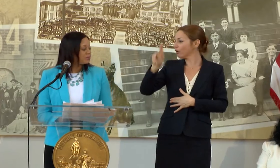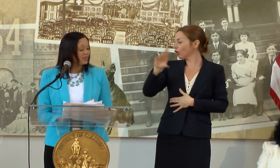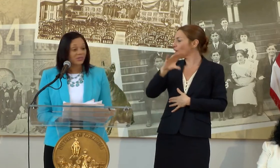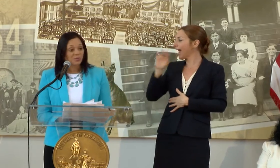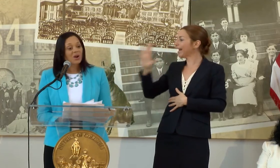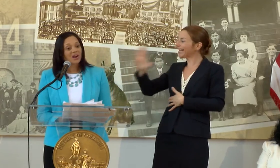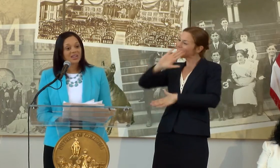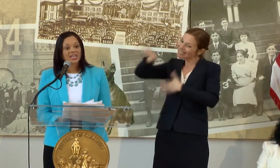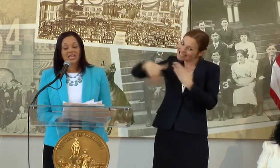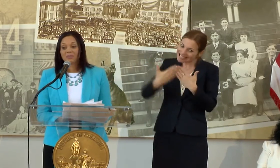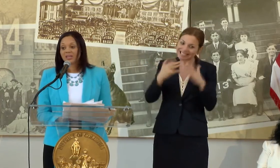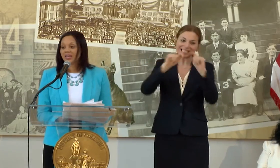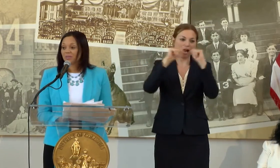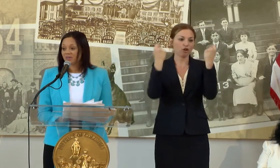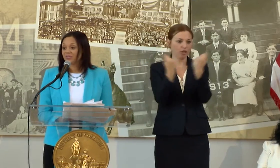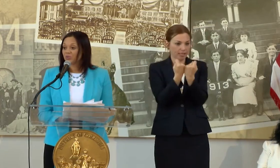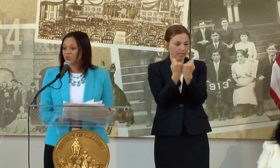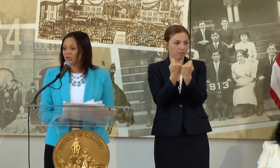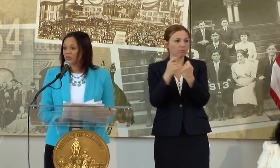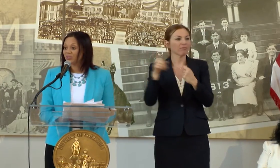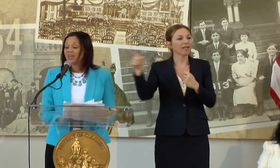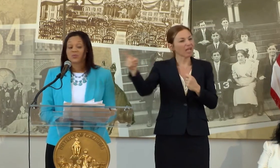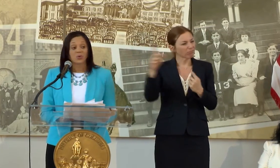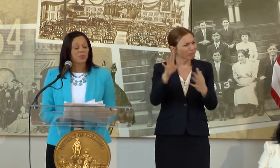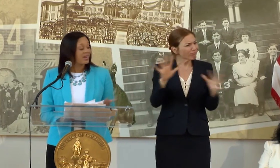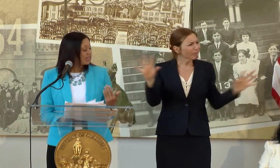PIVOTAL PART AND PLAYING A PIVOTAL ROLE IN BRINGING